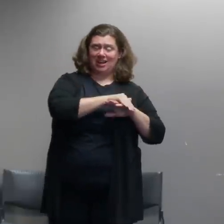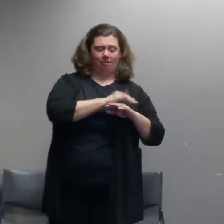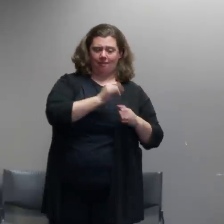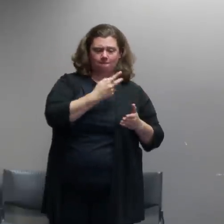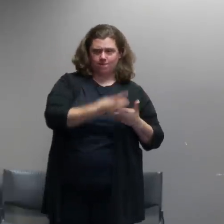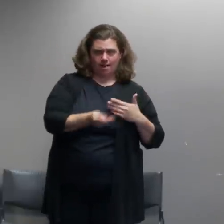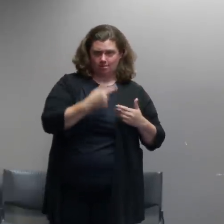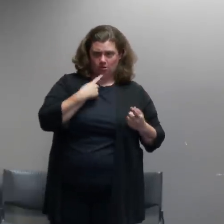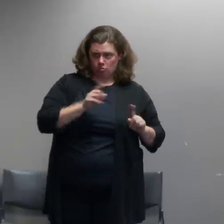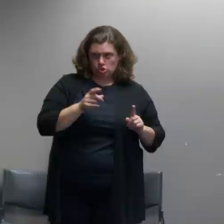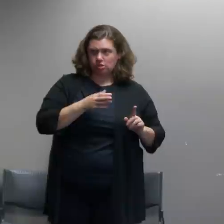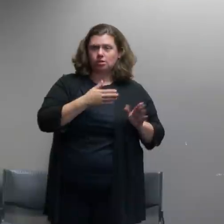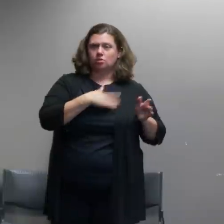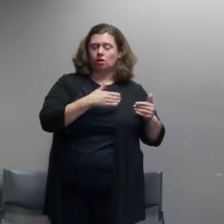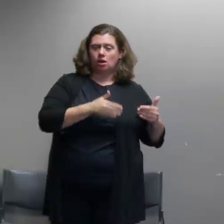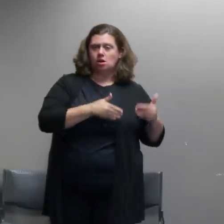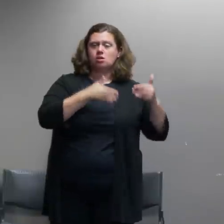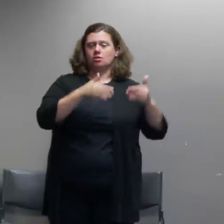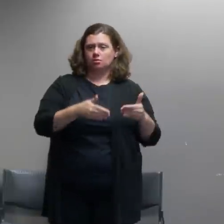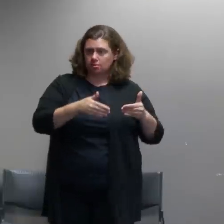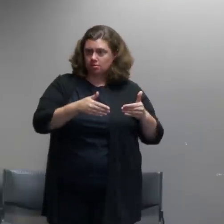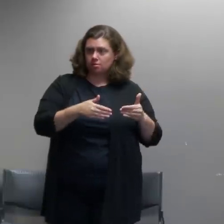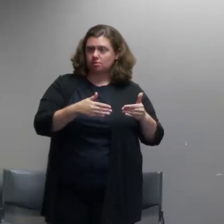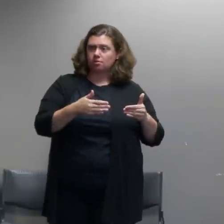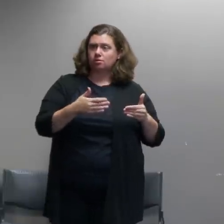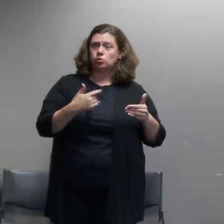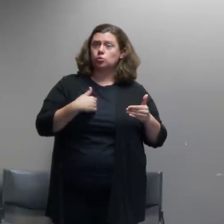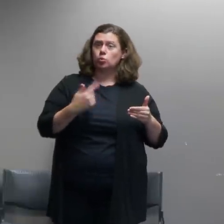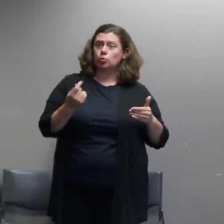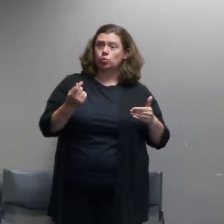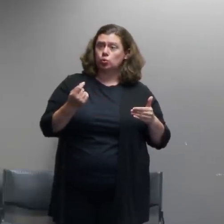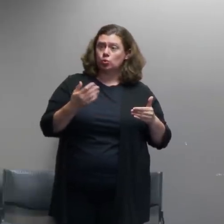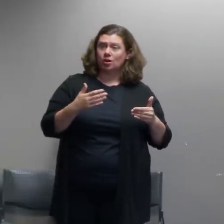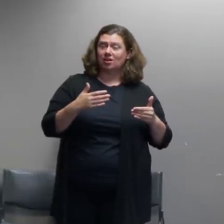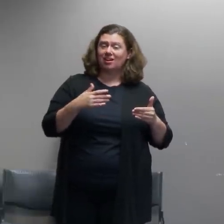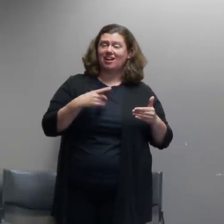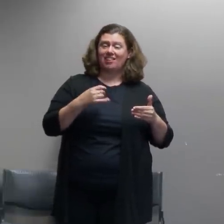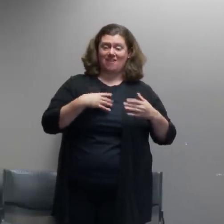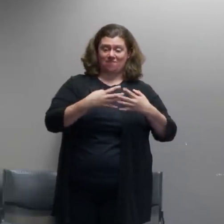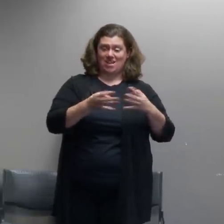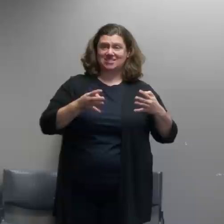um and then we shrank the fence because the size of the fence was becoming a